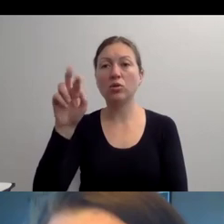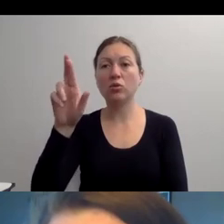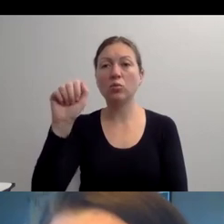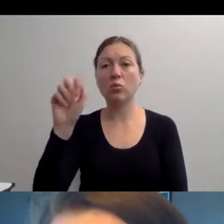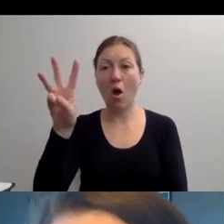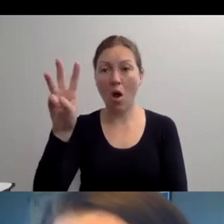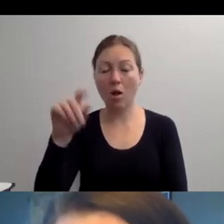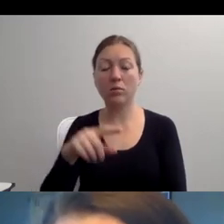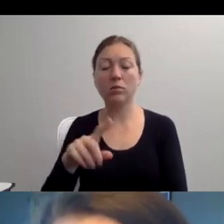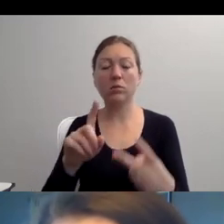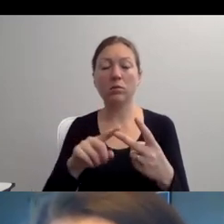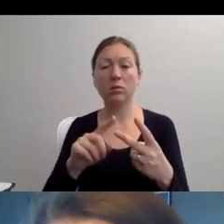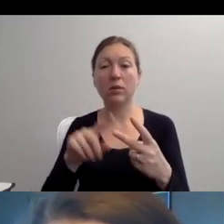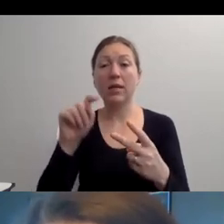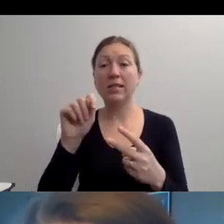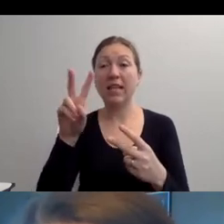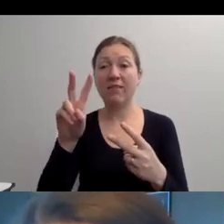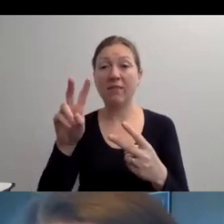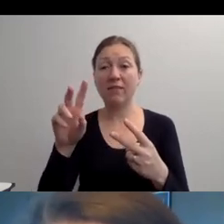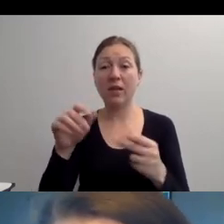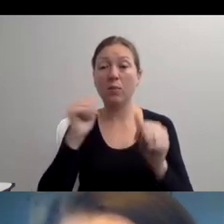I WANT TO GO TO ONE OF THESE PRE-SUBMITTED QUESTIONS.